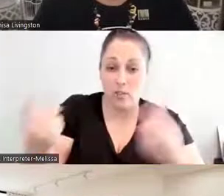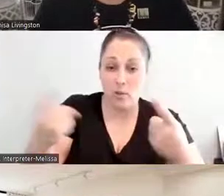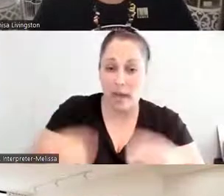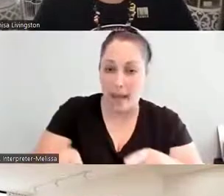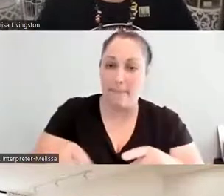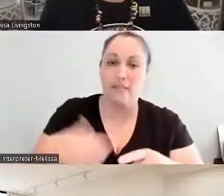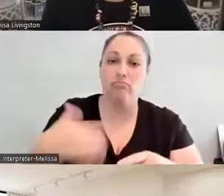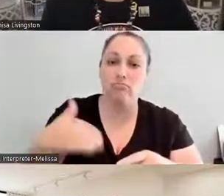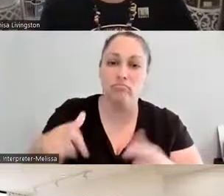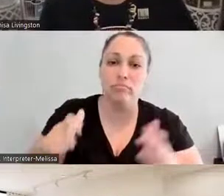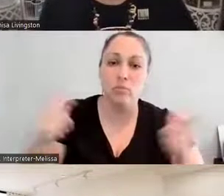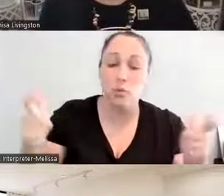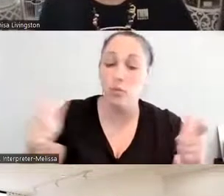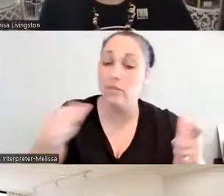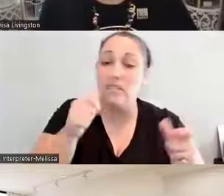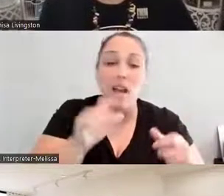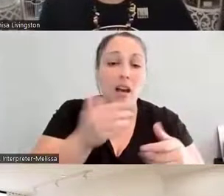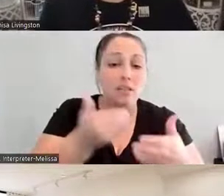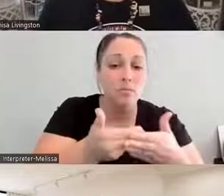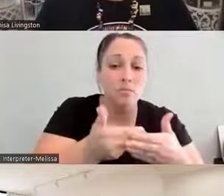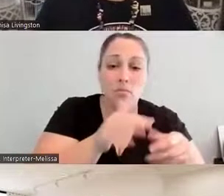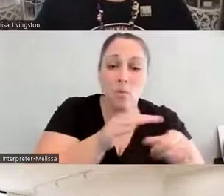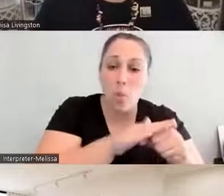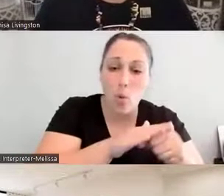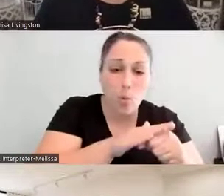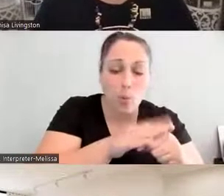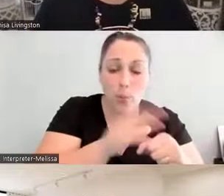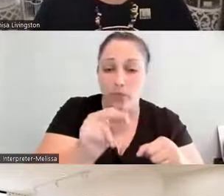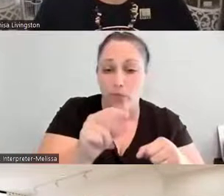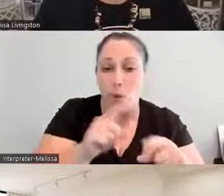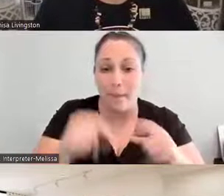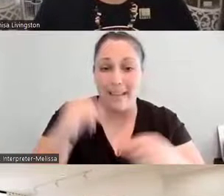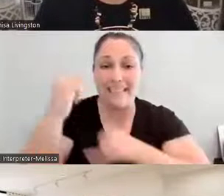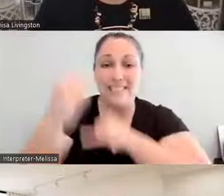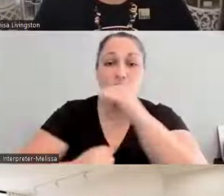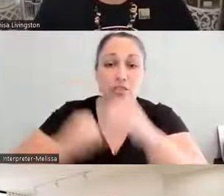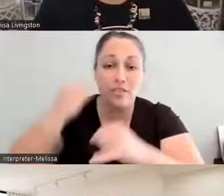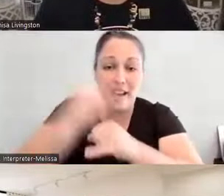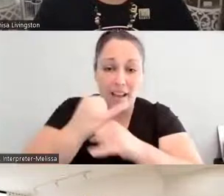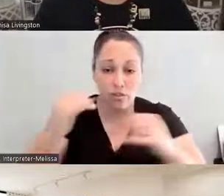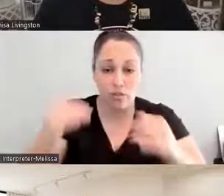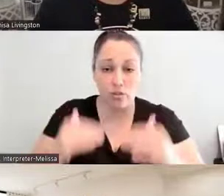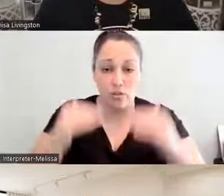We see this on an international level. We see this, you know, with the youth, with elders, with people